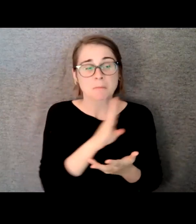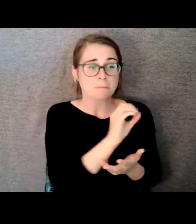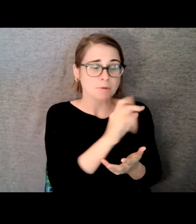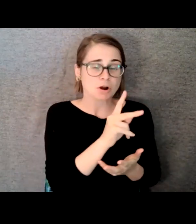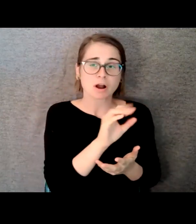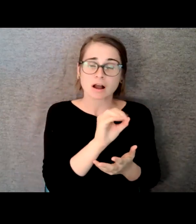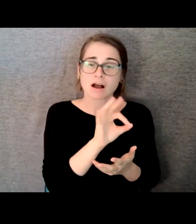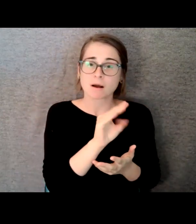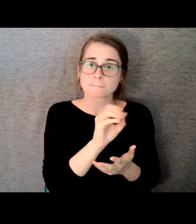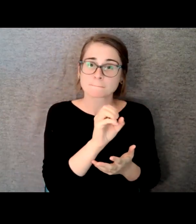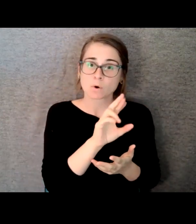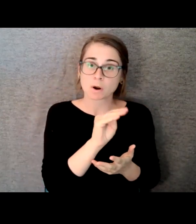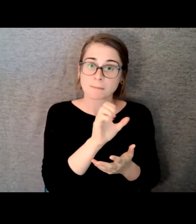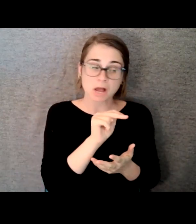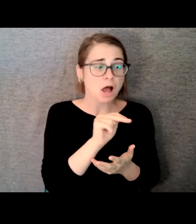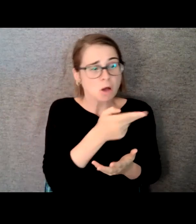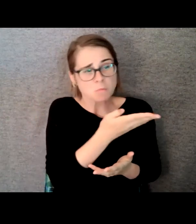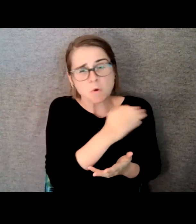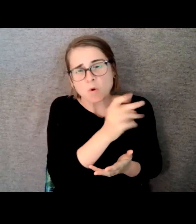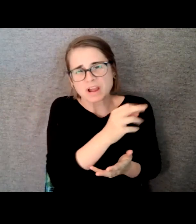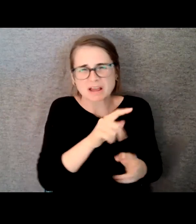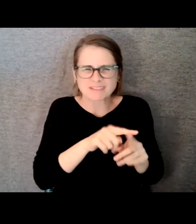out into the either hoping someone might get what I got -- ether that someone might get